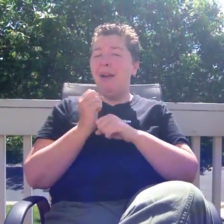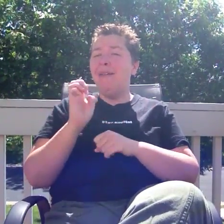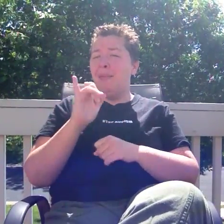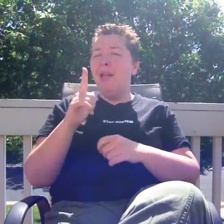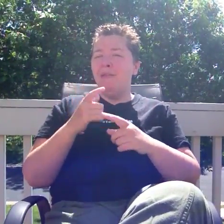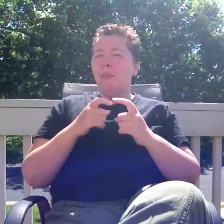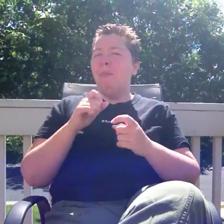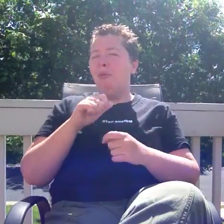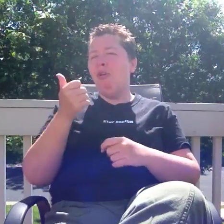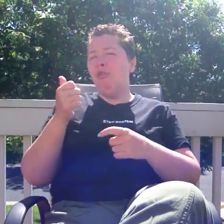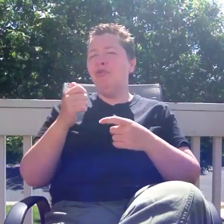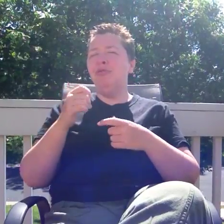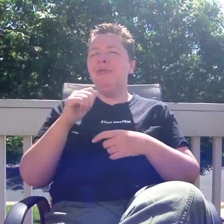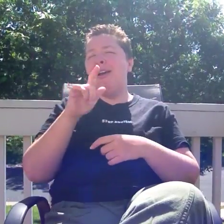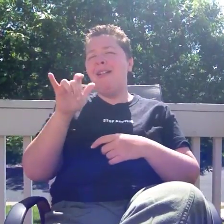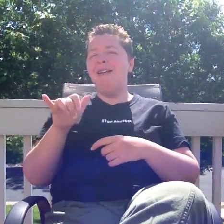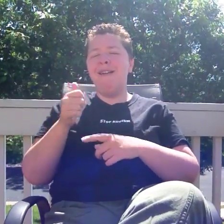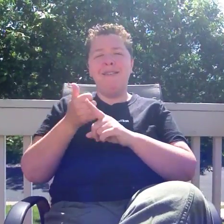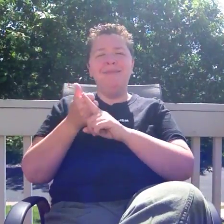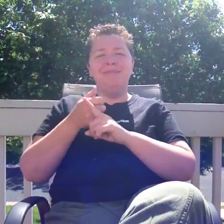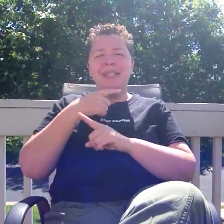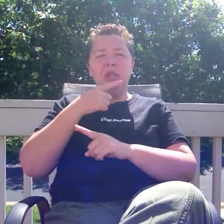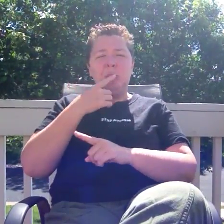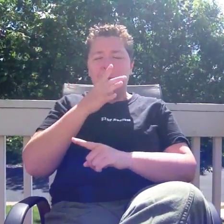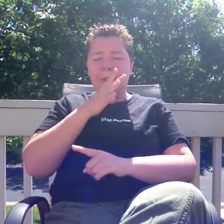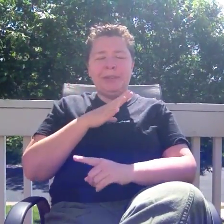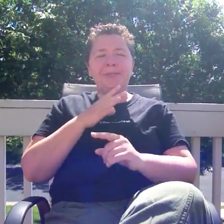Then just recently, we got an email from an ally out East.